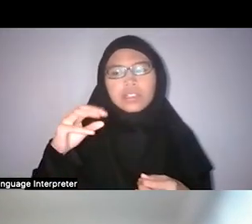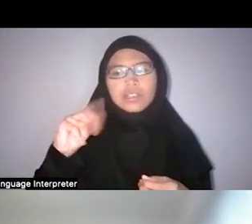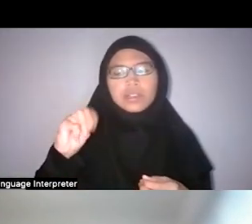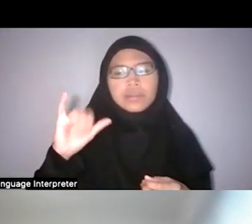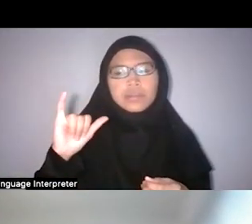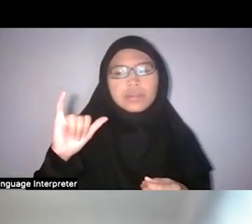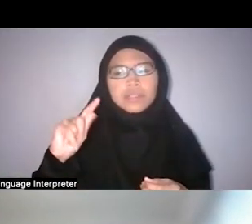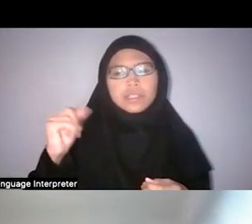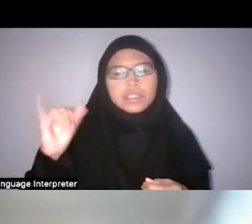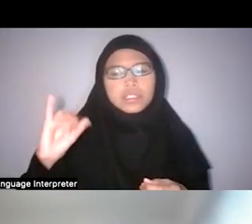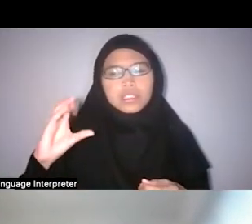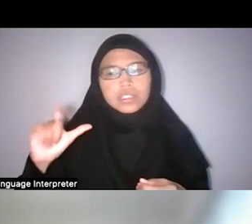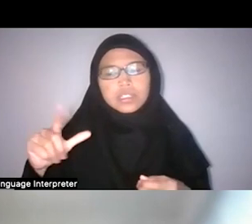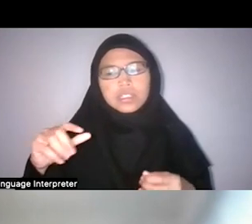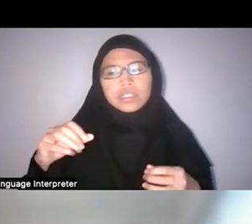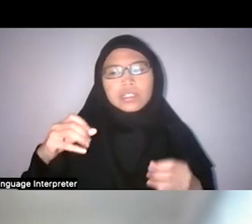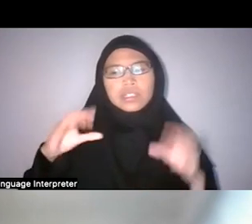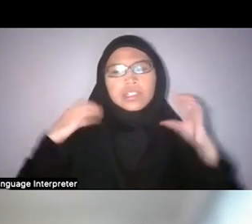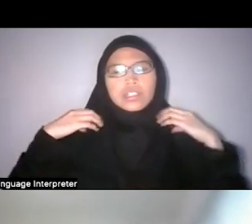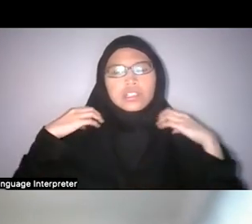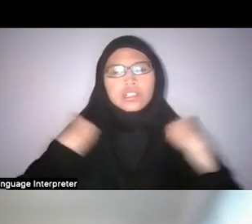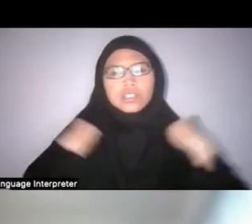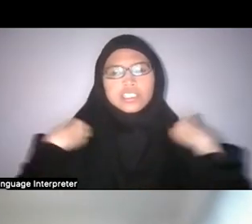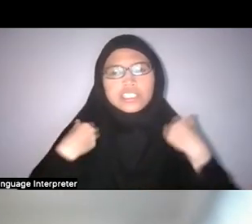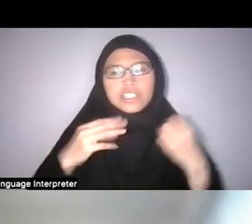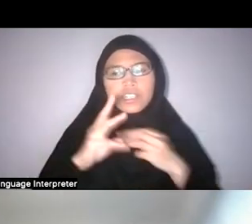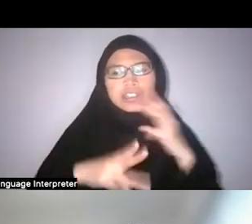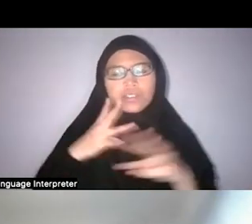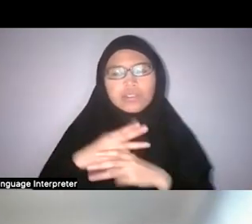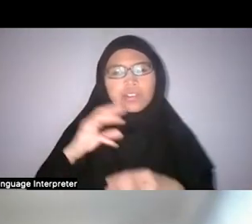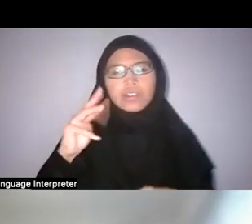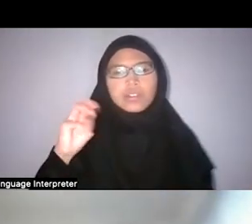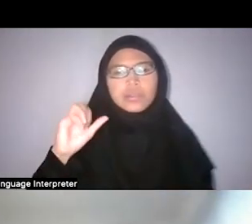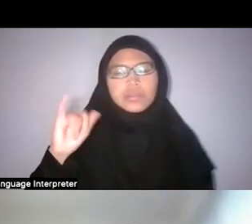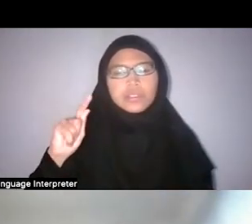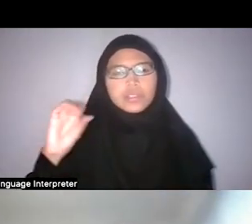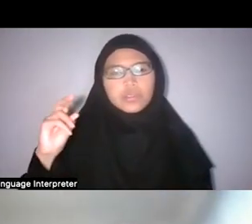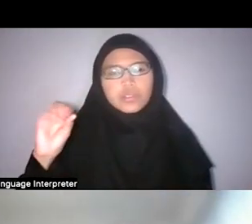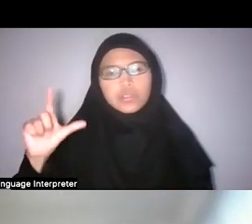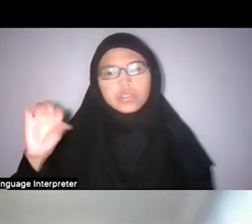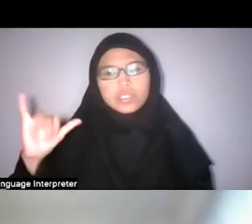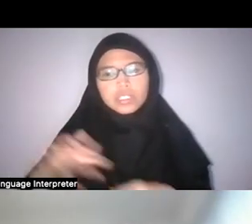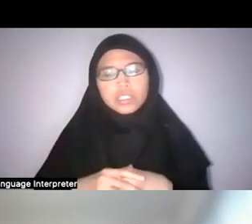and the world of the negeri, so that’s a settled kind of port city community that was “civilised”,